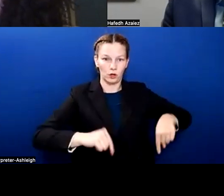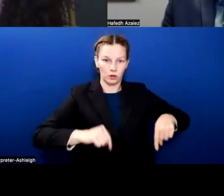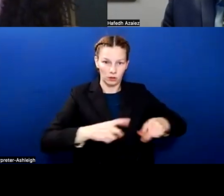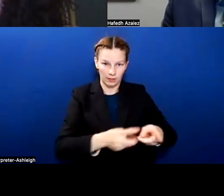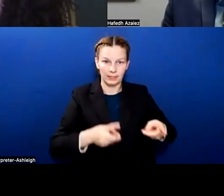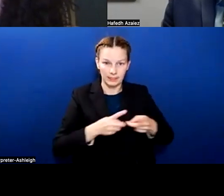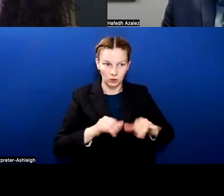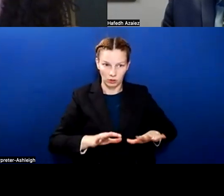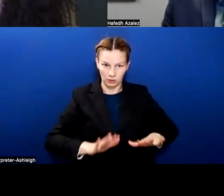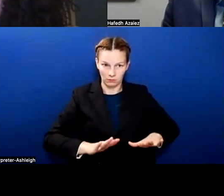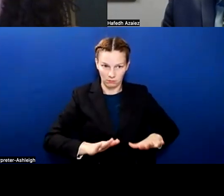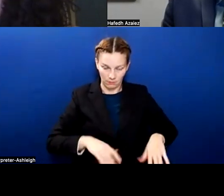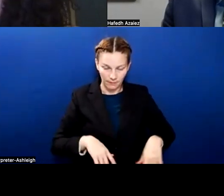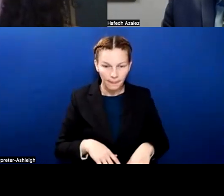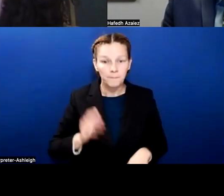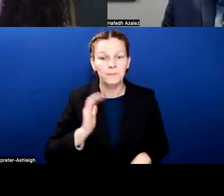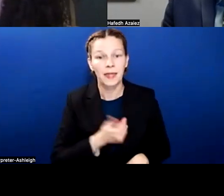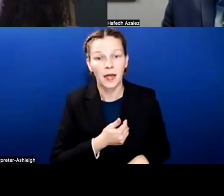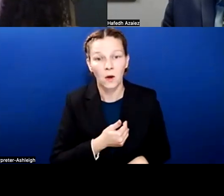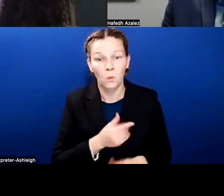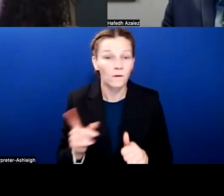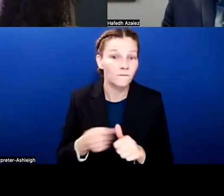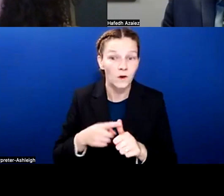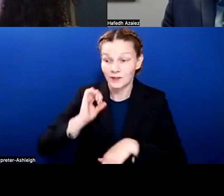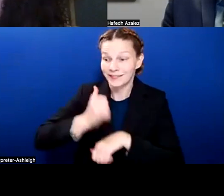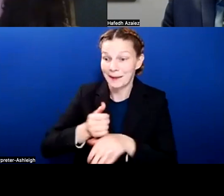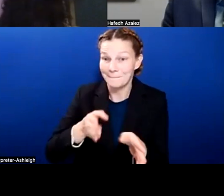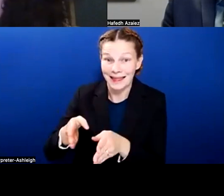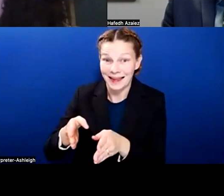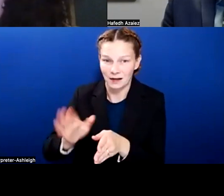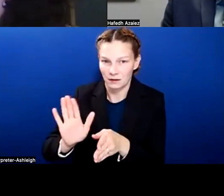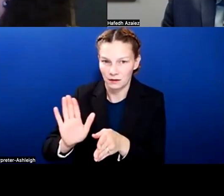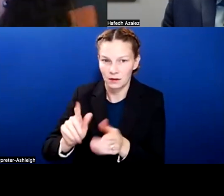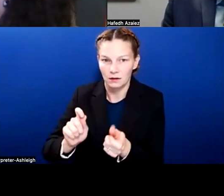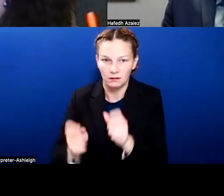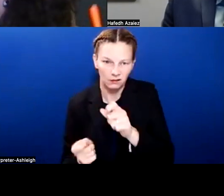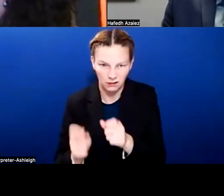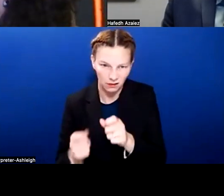So our original plan has been adjusted somewhat. And so we went back to the drawing board,